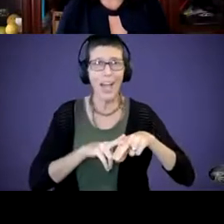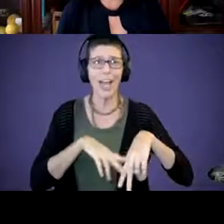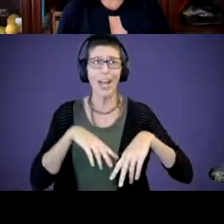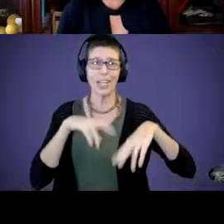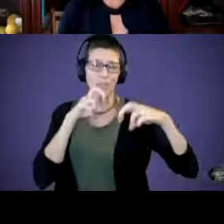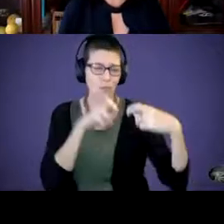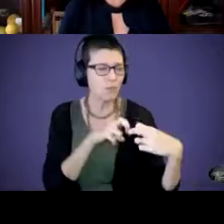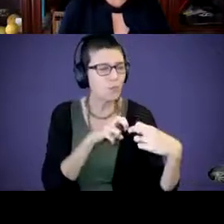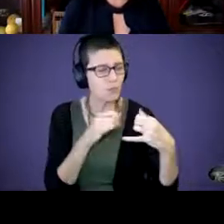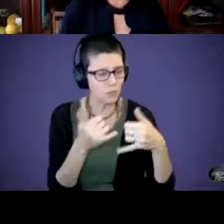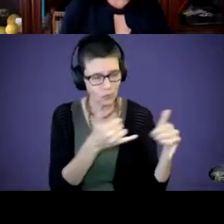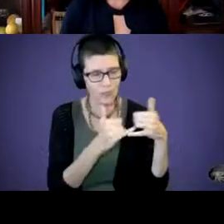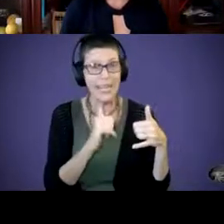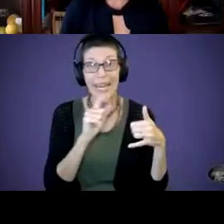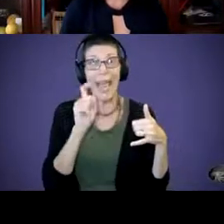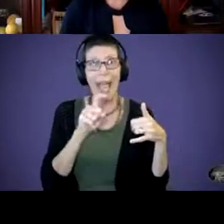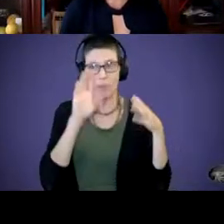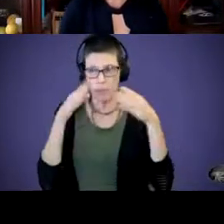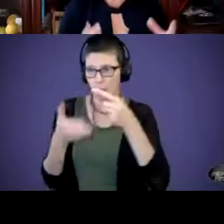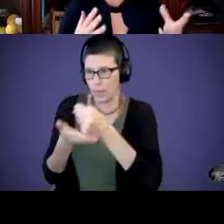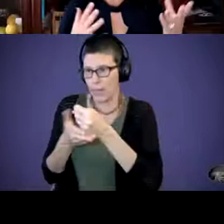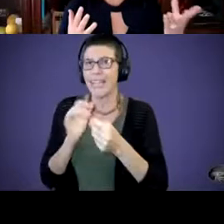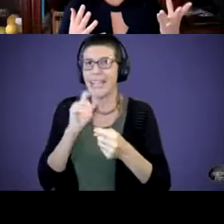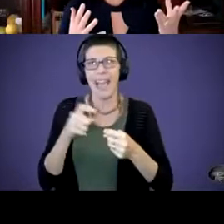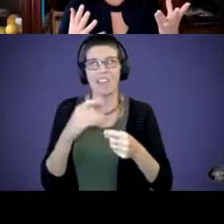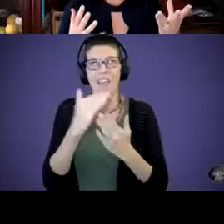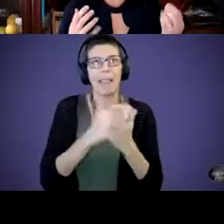I didn't have to practice a lesson plan every time. So, that's what I love about these tips.